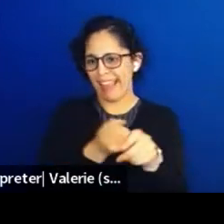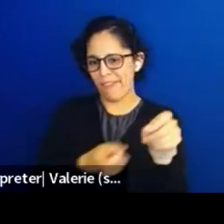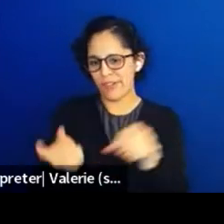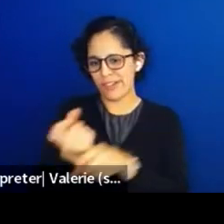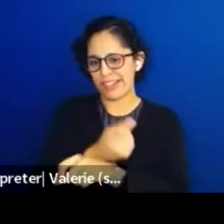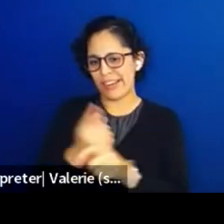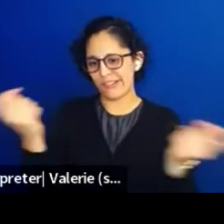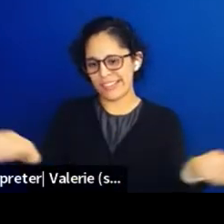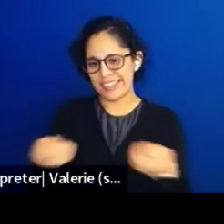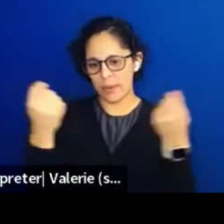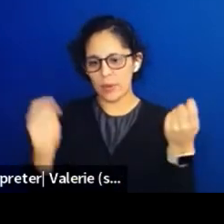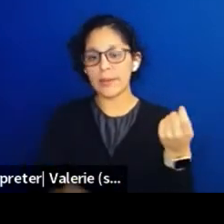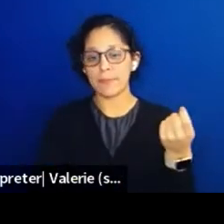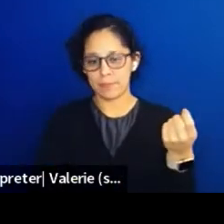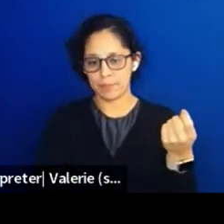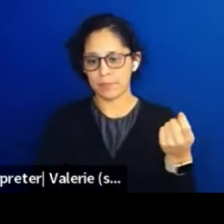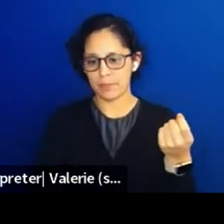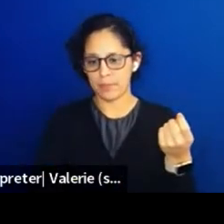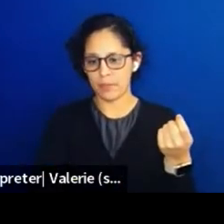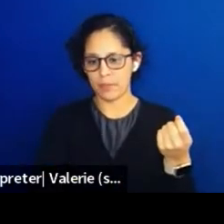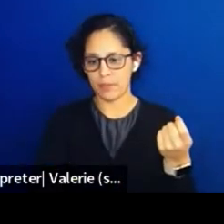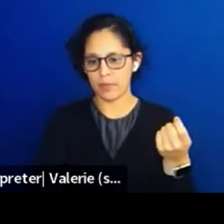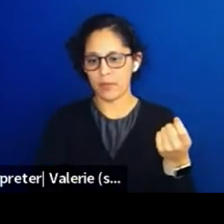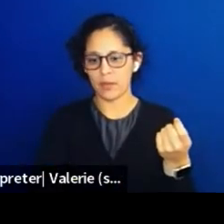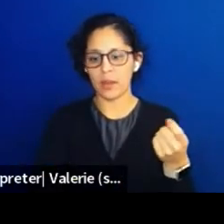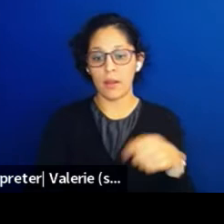COVID obviously hurt that last two years,